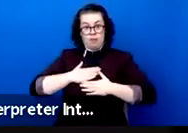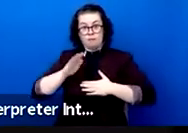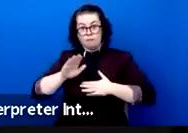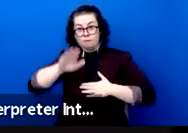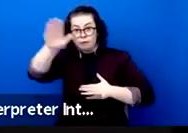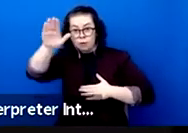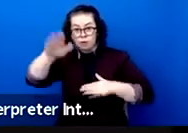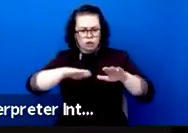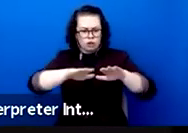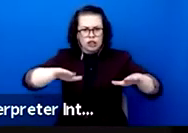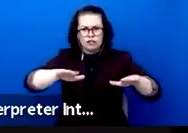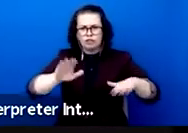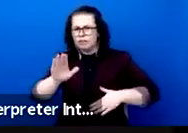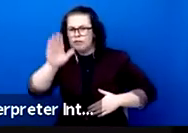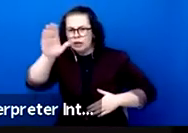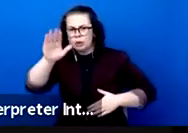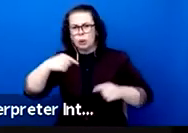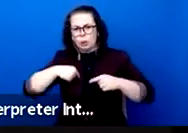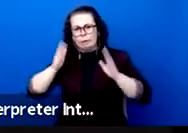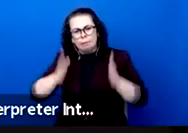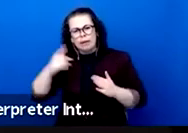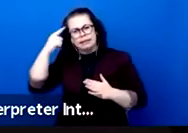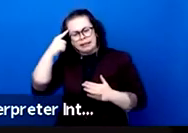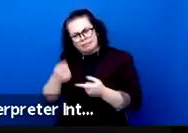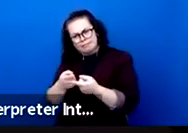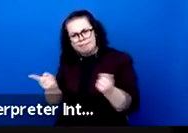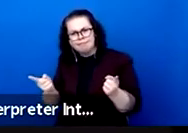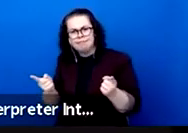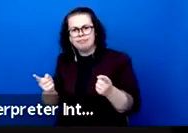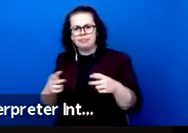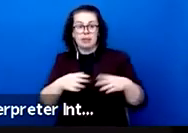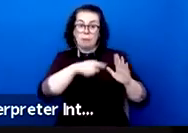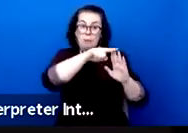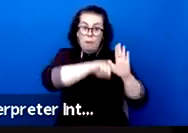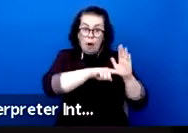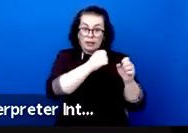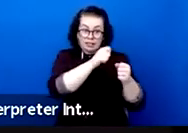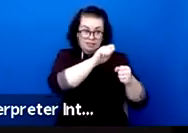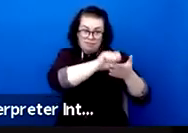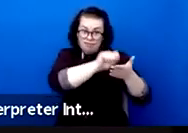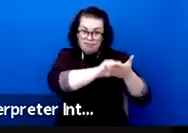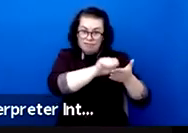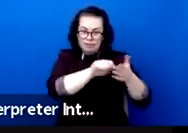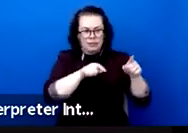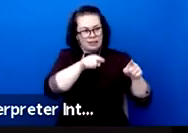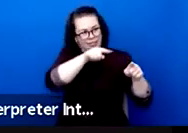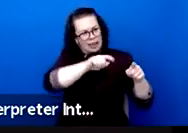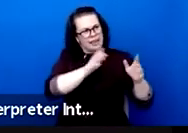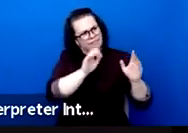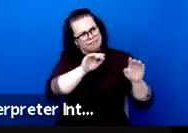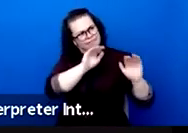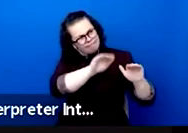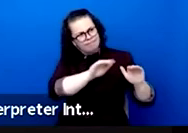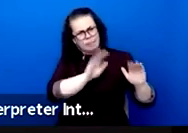programmers, producers intendance, policy makers, to defend and strengthen the performance art.